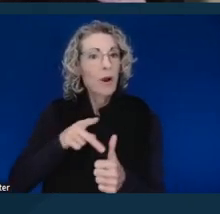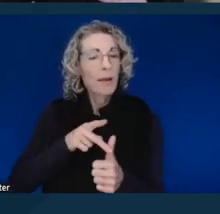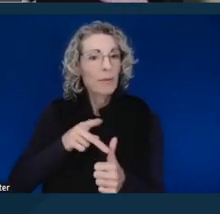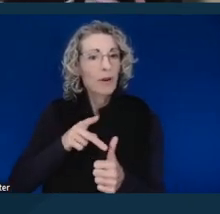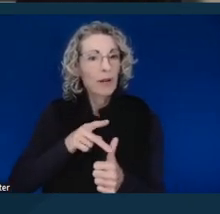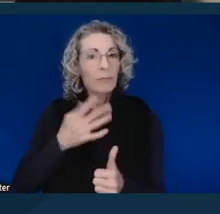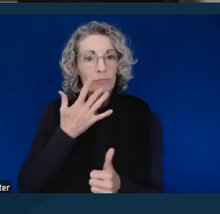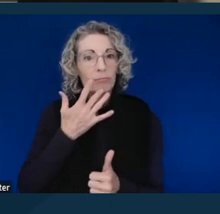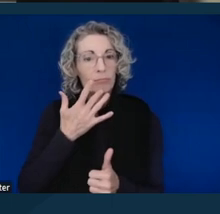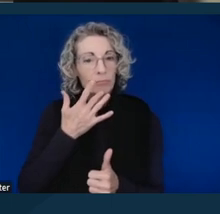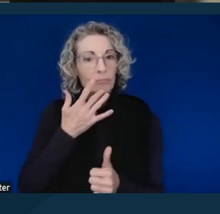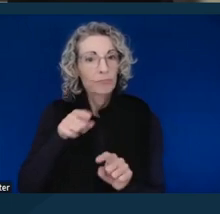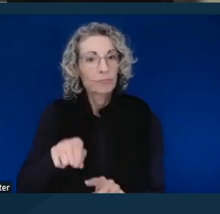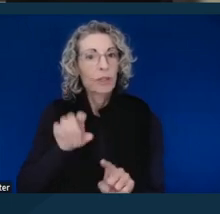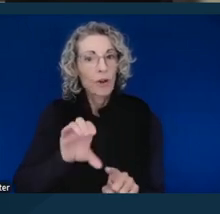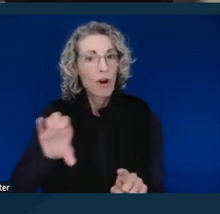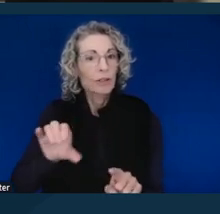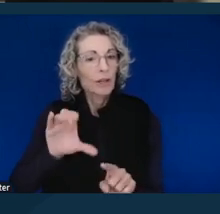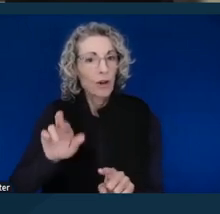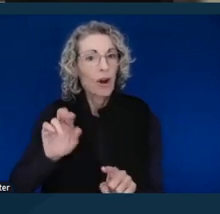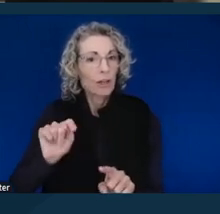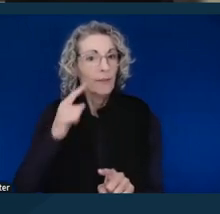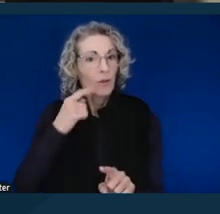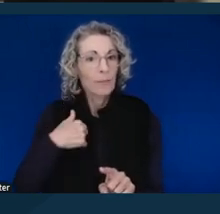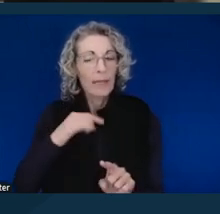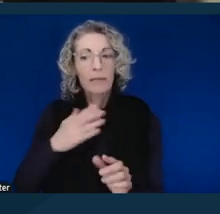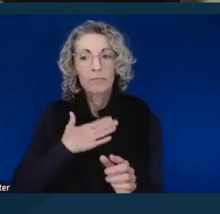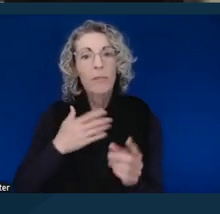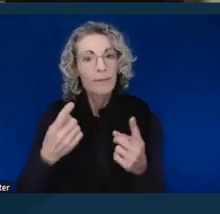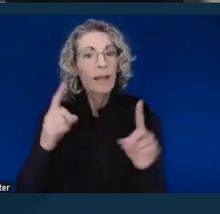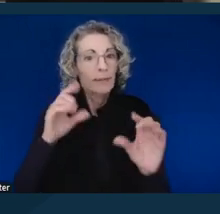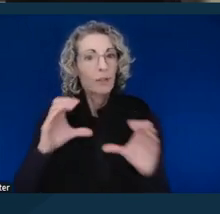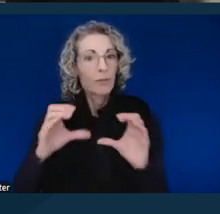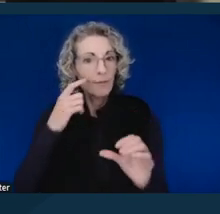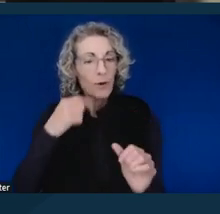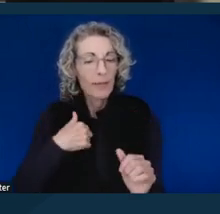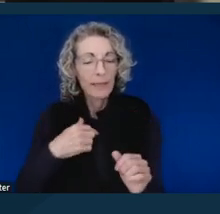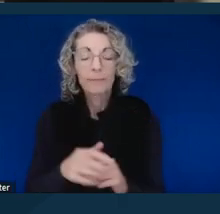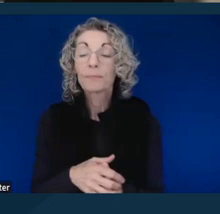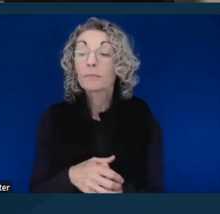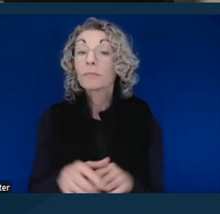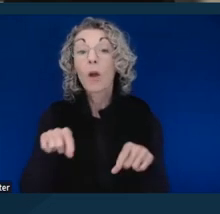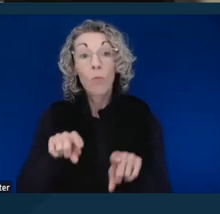and preferred method of effective communication today. While I was in law school, I got involved